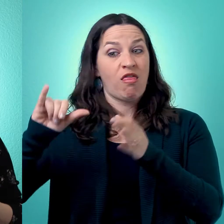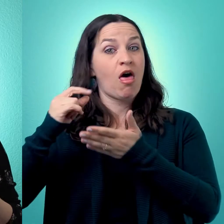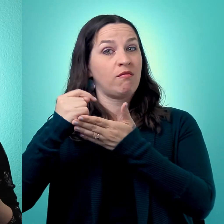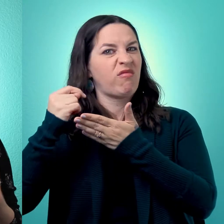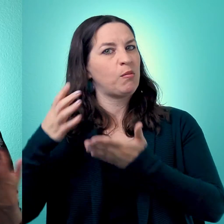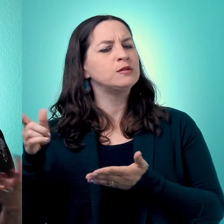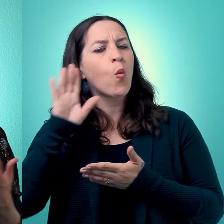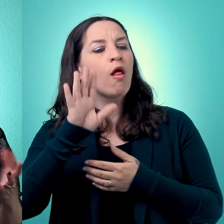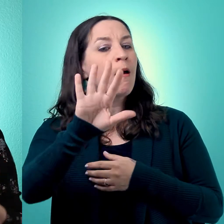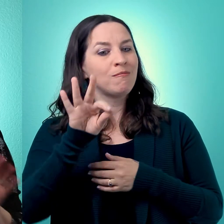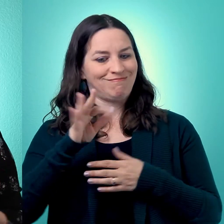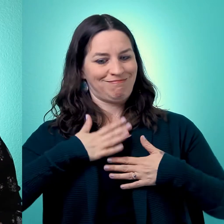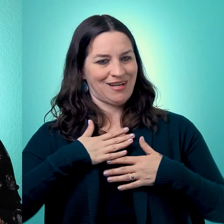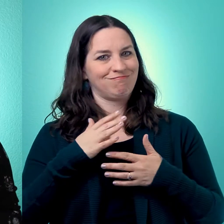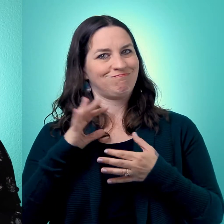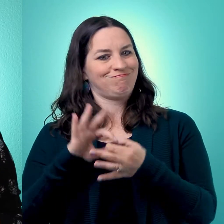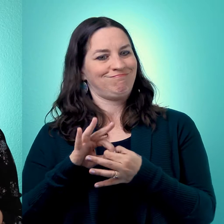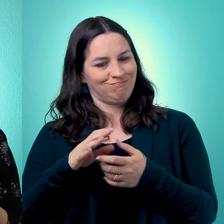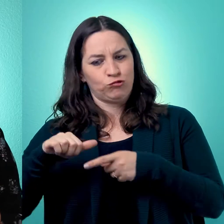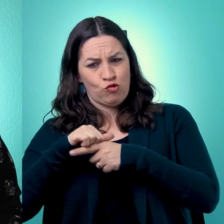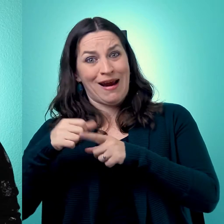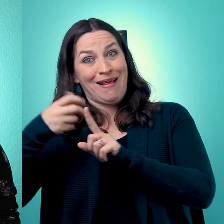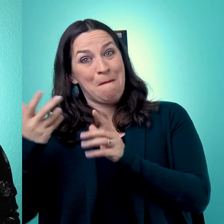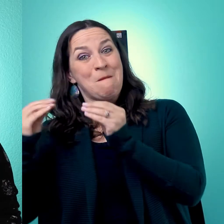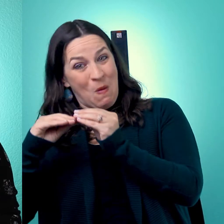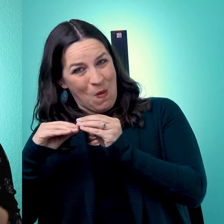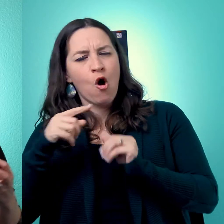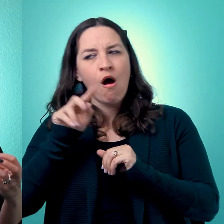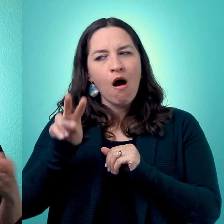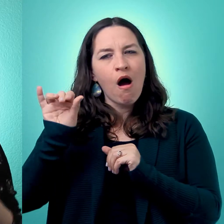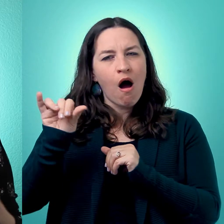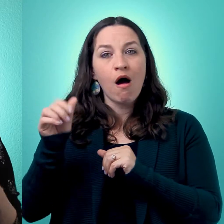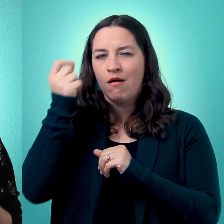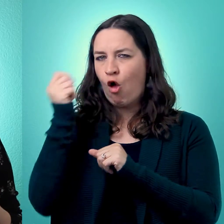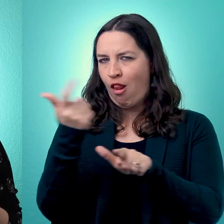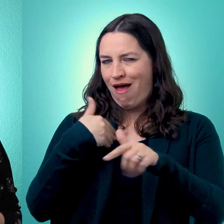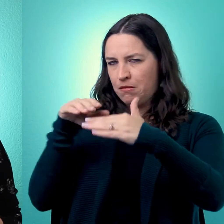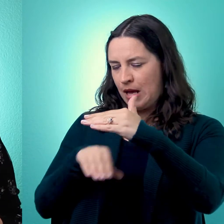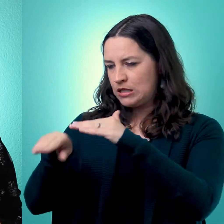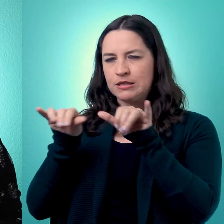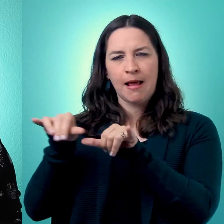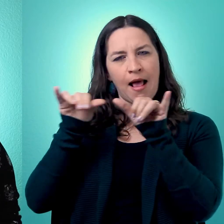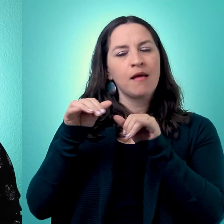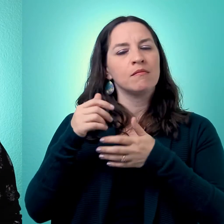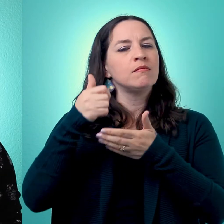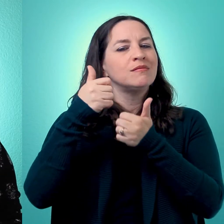And so therapists generally resonate with different types of therapy and will seek out or get training in those specific areas.